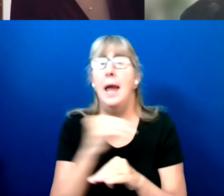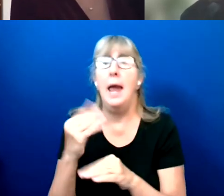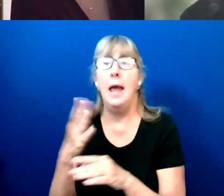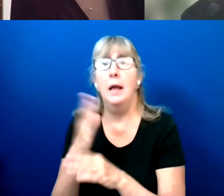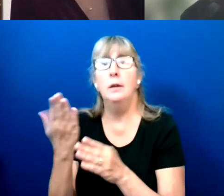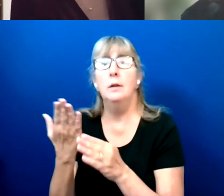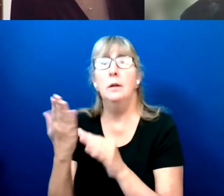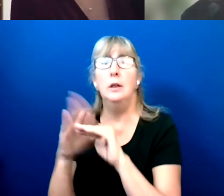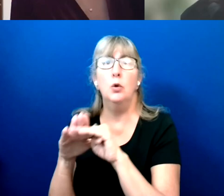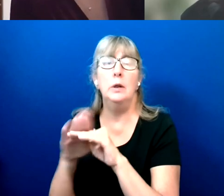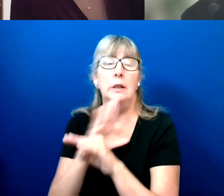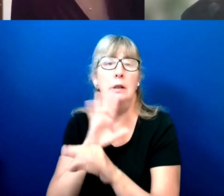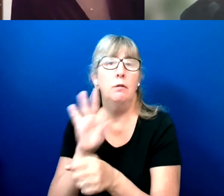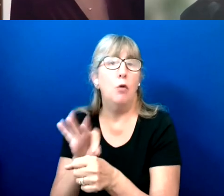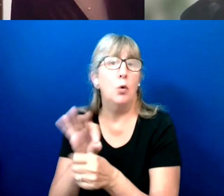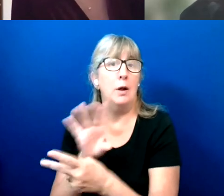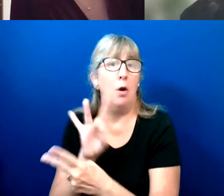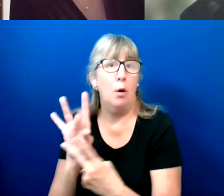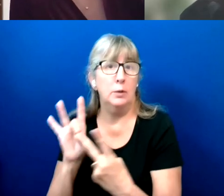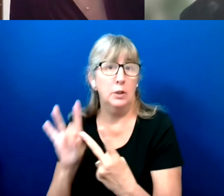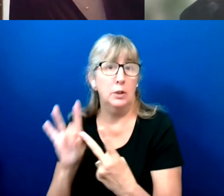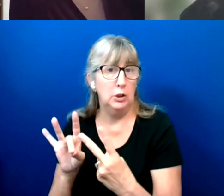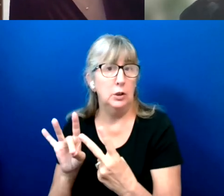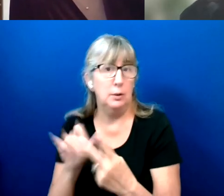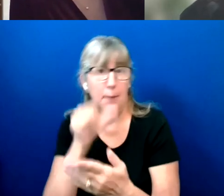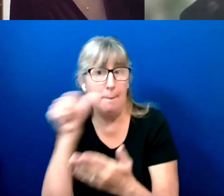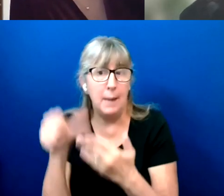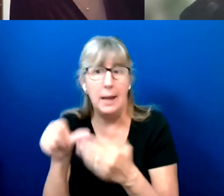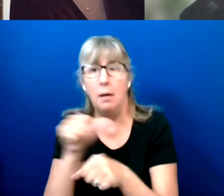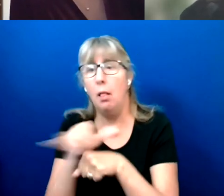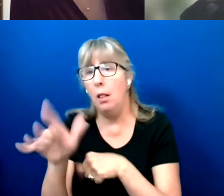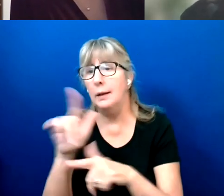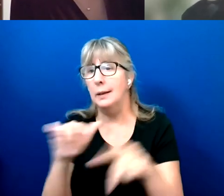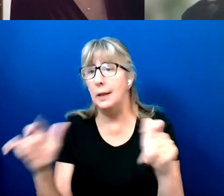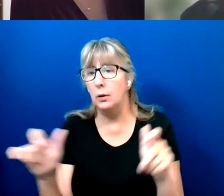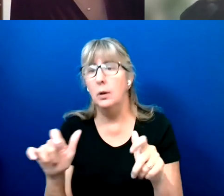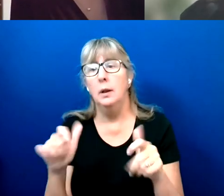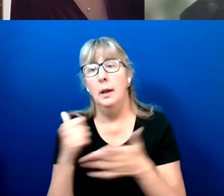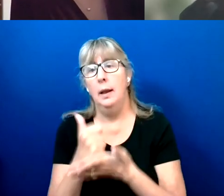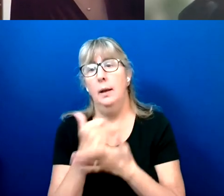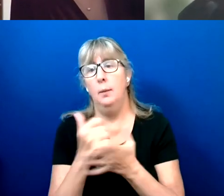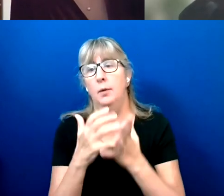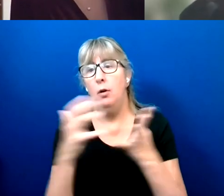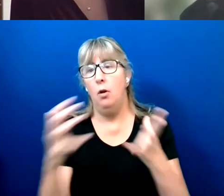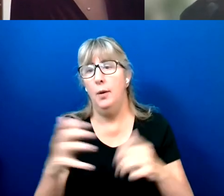including voting by mail were really big factors too.